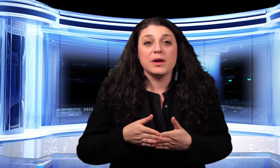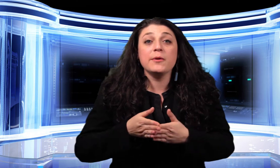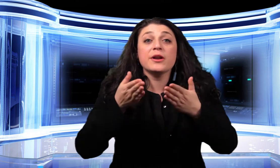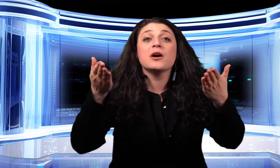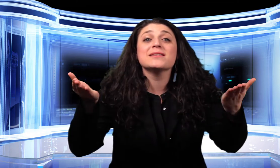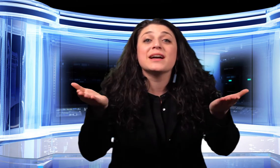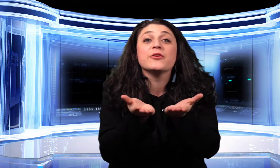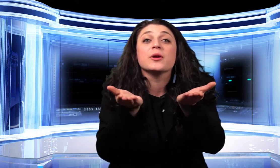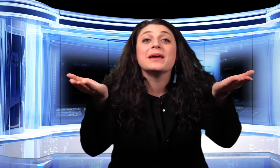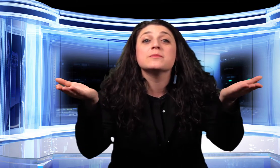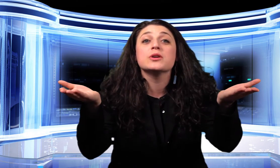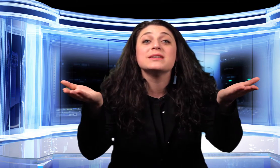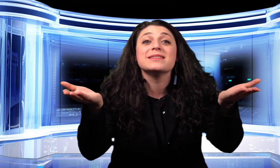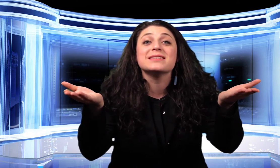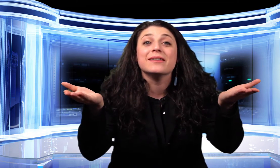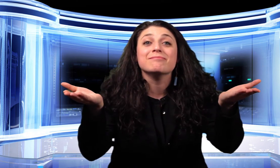Maybe, you're gonna go outside and you're gonna make some cookies in the sun.